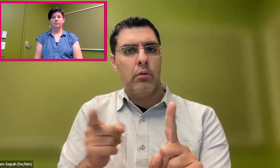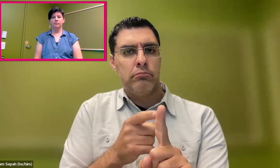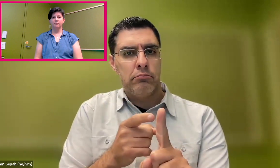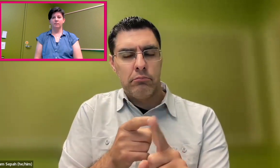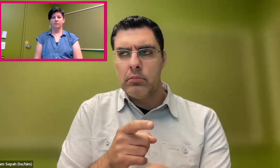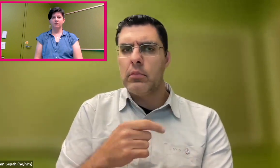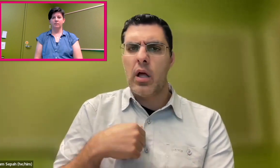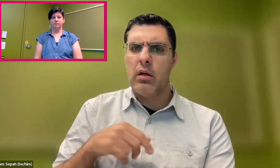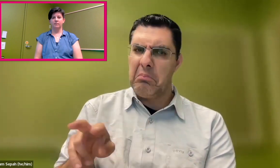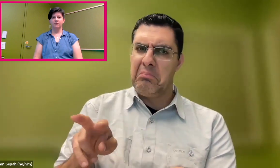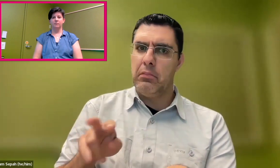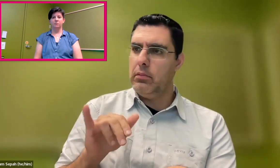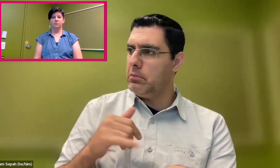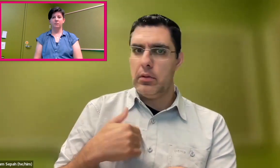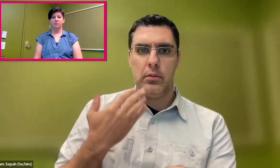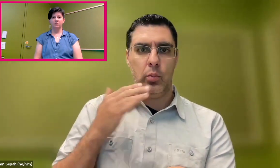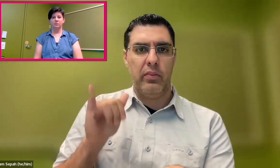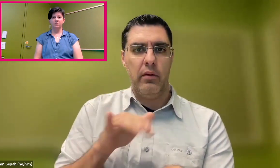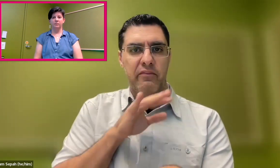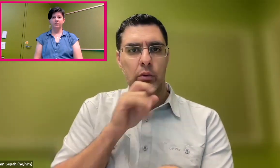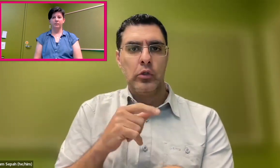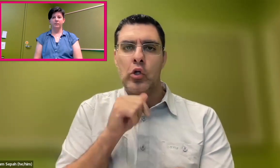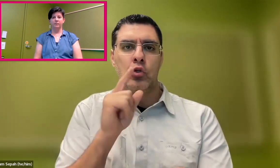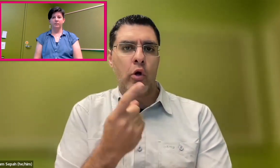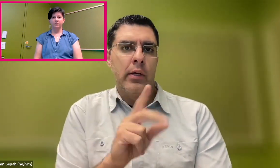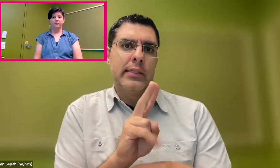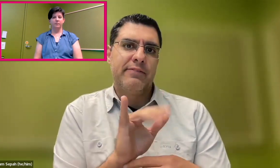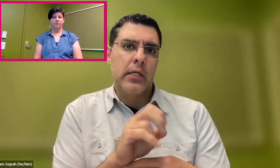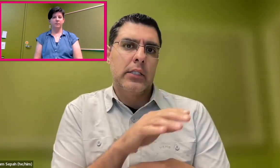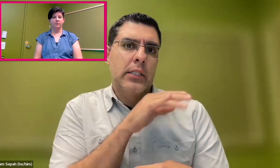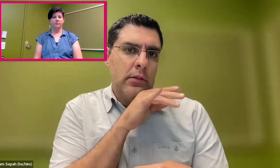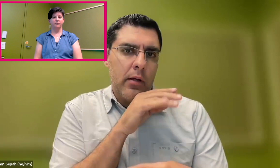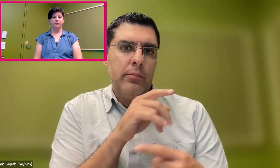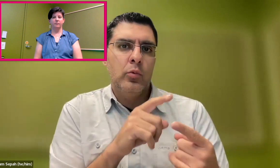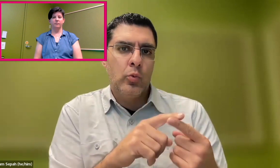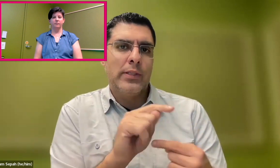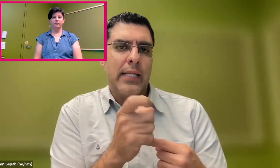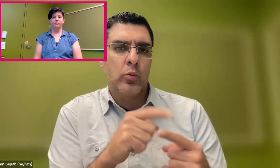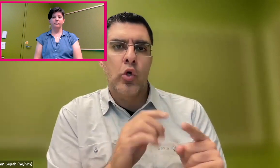and it did. And I didn't even know that that was possible.